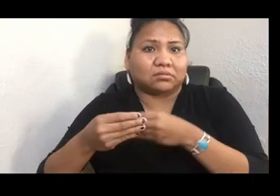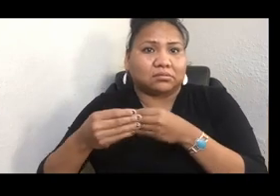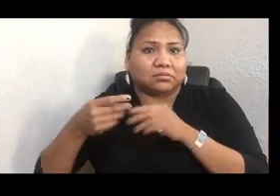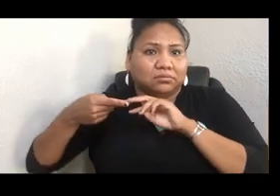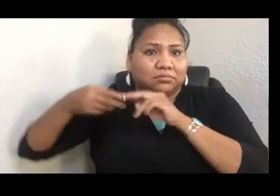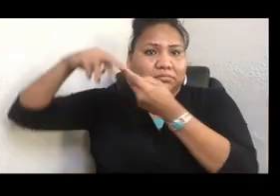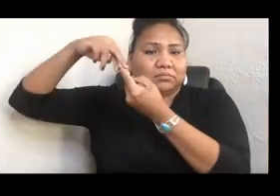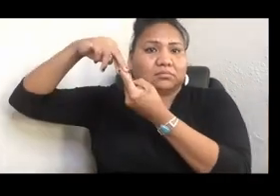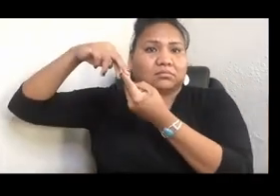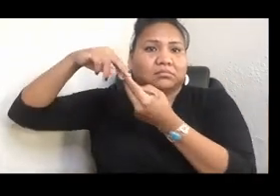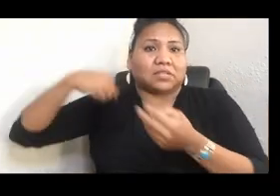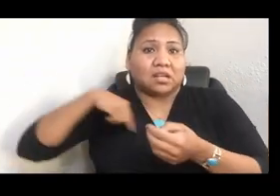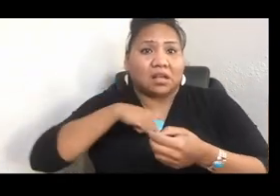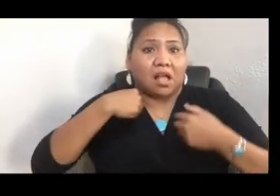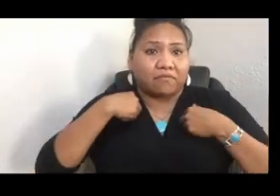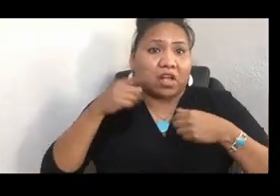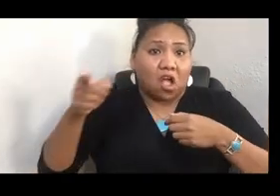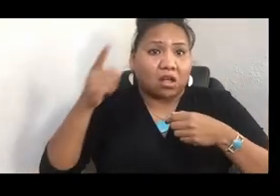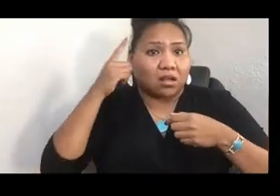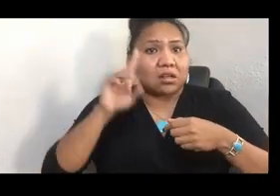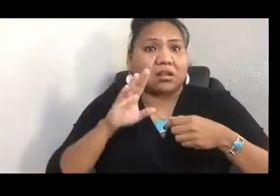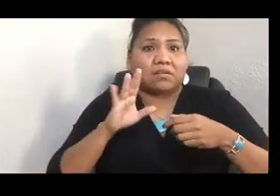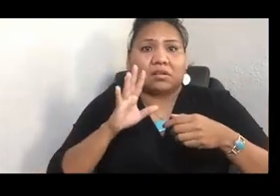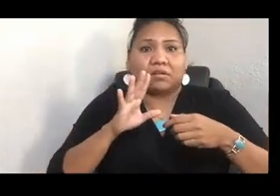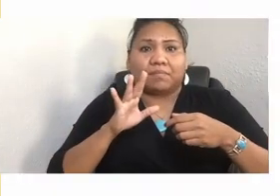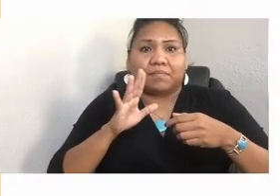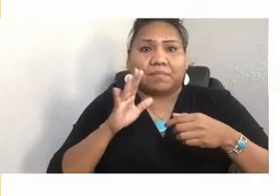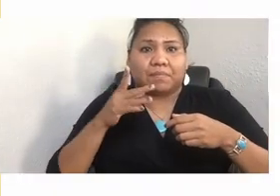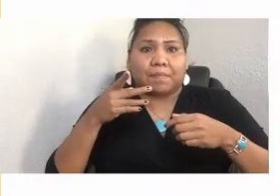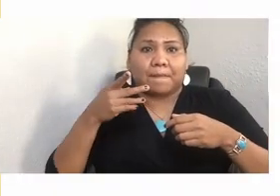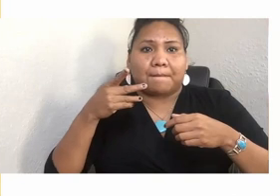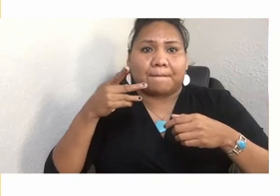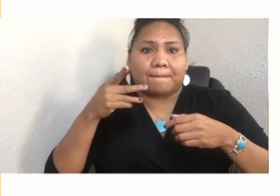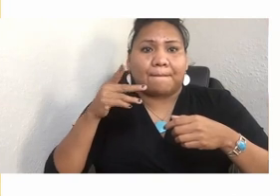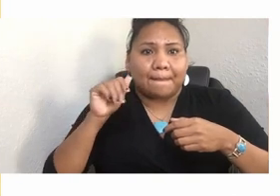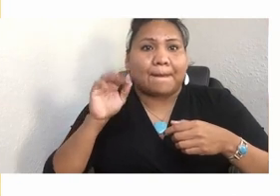called "Beyond Blood Quantum." And we asked Kim, can a DNA test make me Native American?